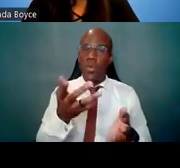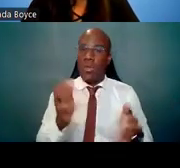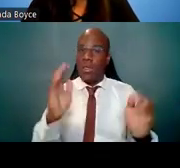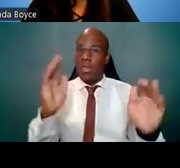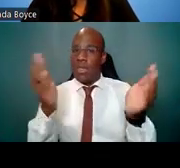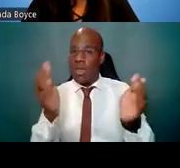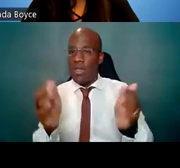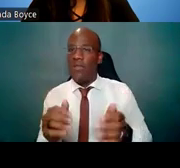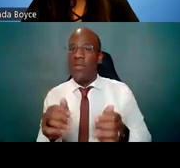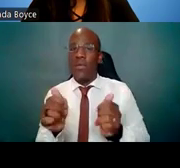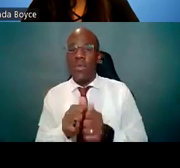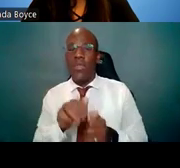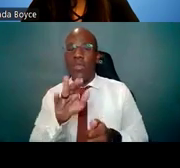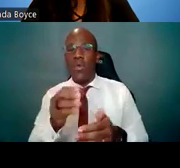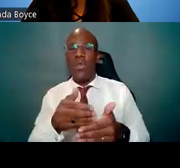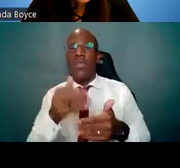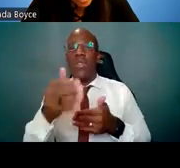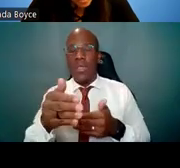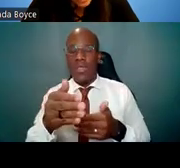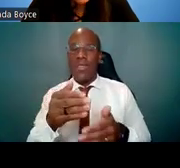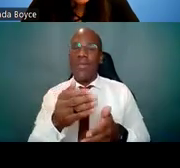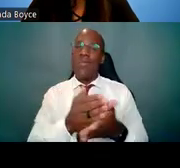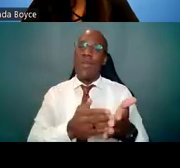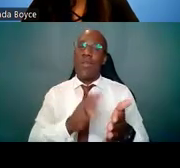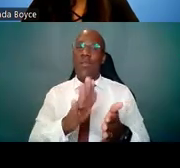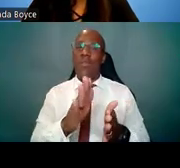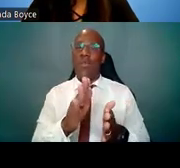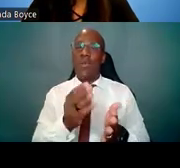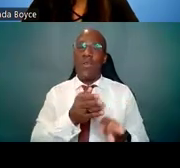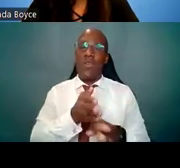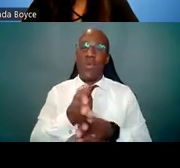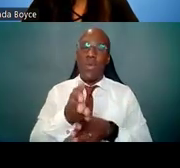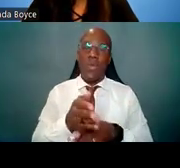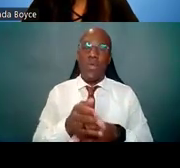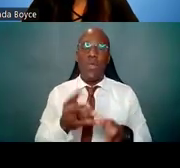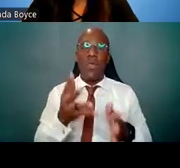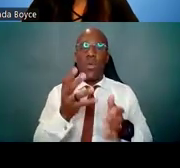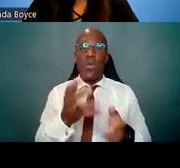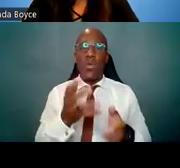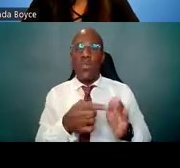So we'd ask that you describe individualized training that addresses your specific training needs,